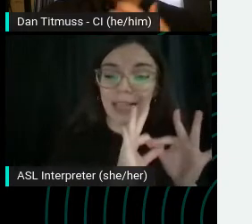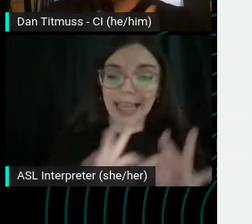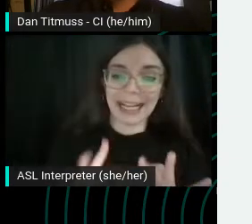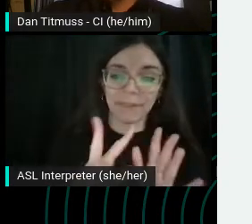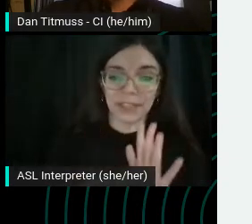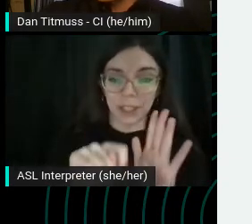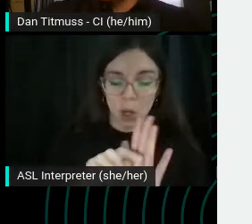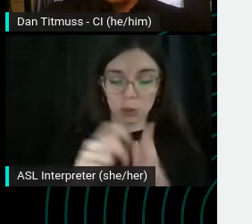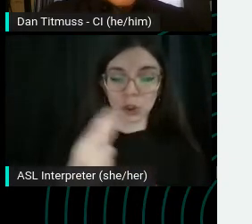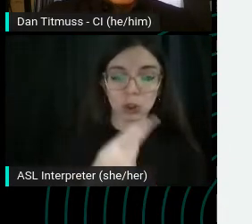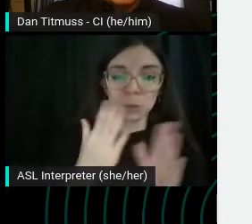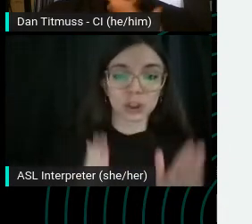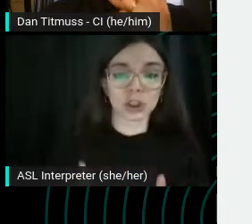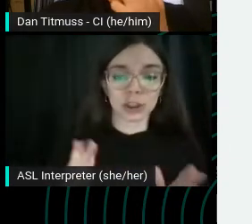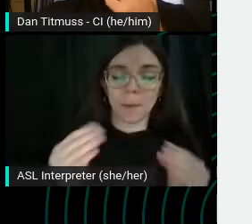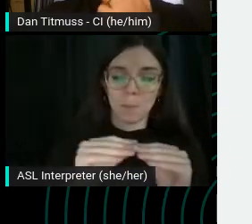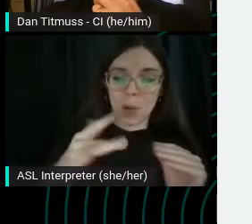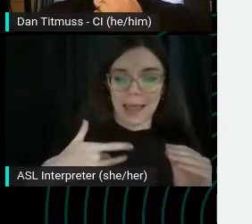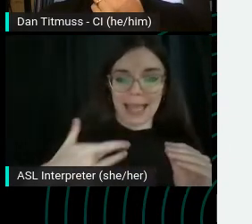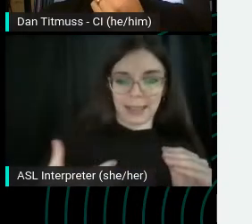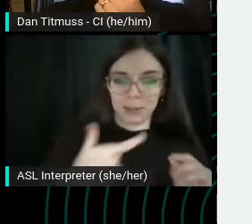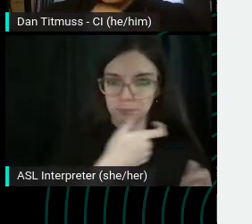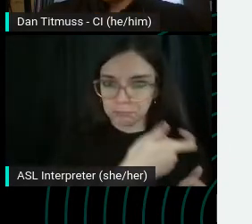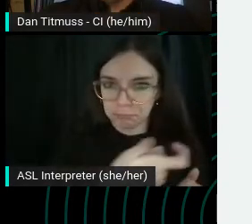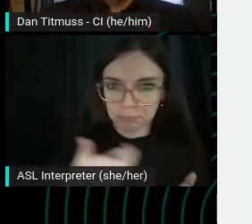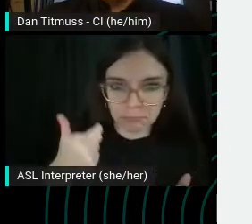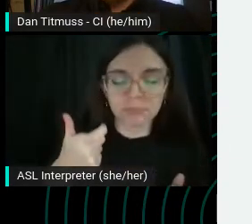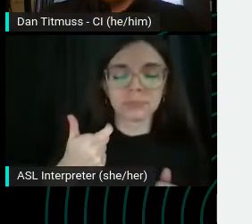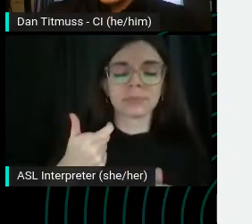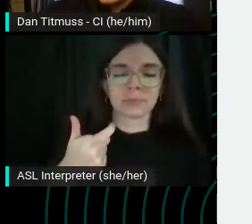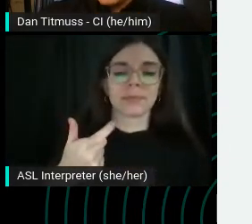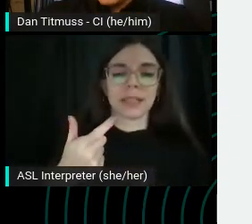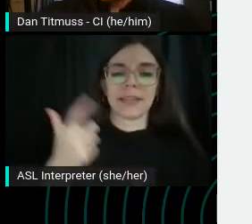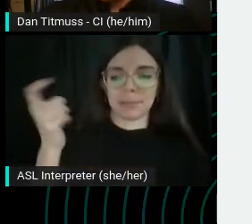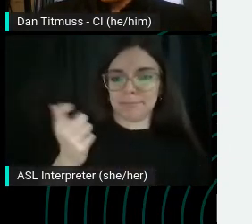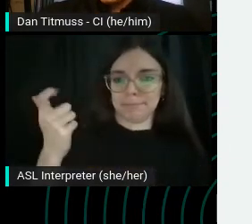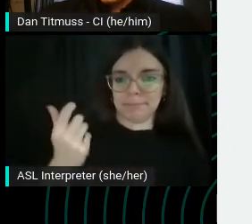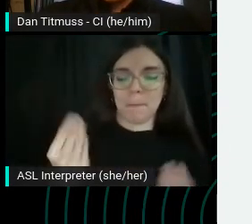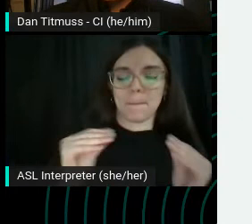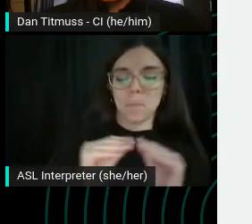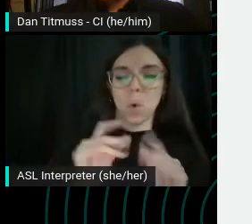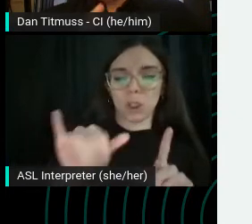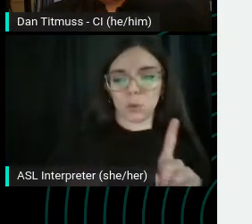let it keep running, meaning more ad money for YouTube, which they love or click, or click